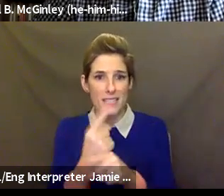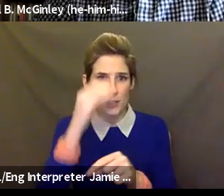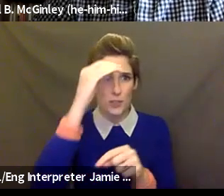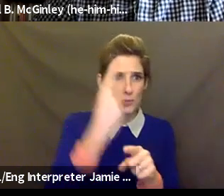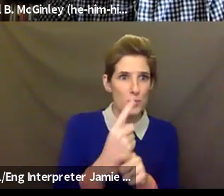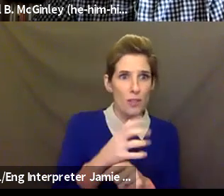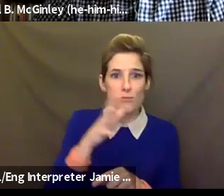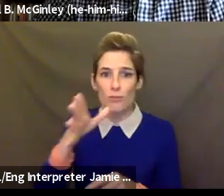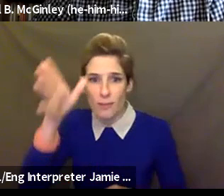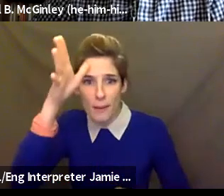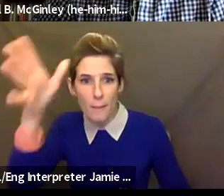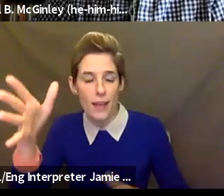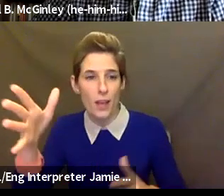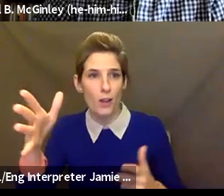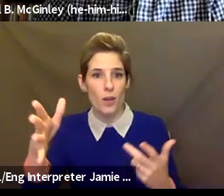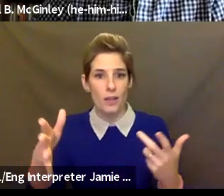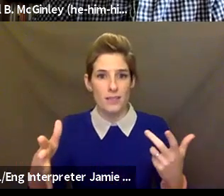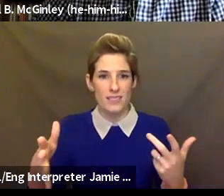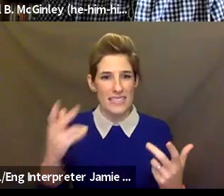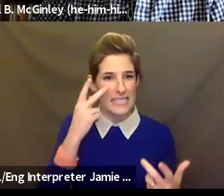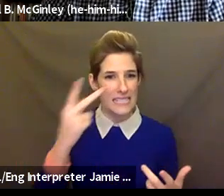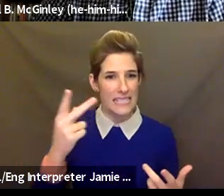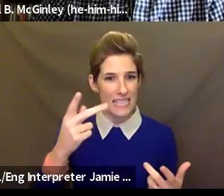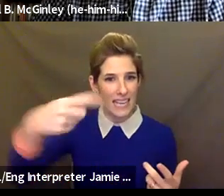grandparents participating, being part of the program.